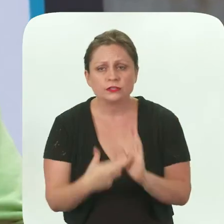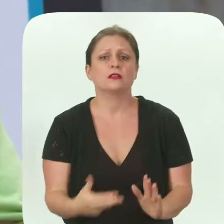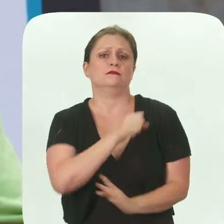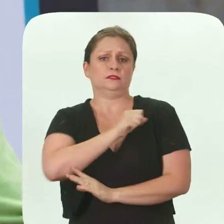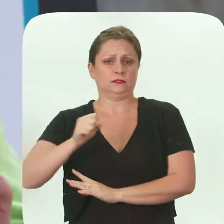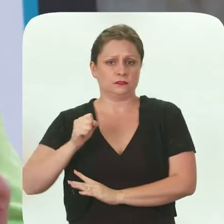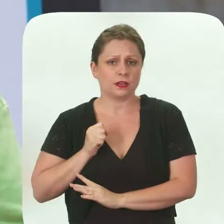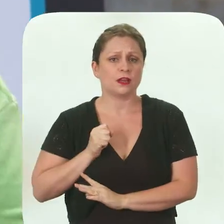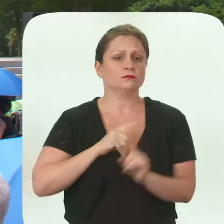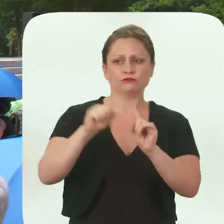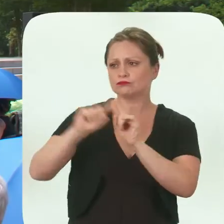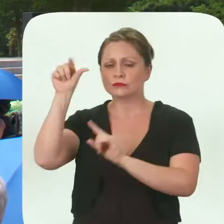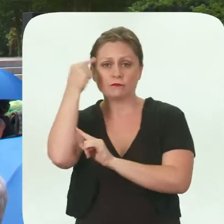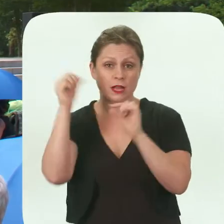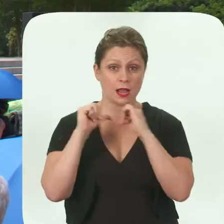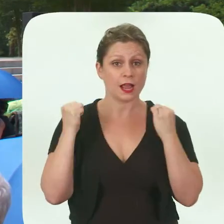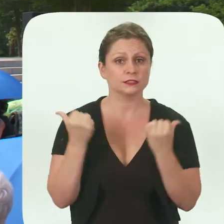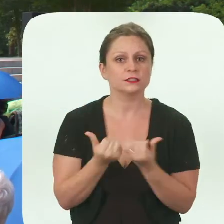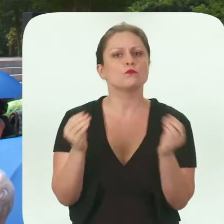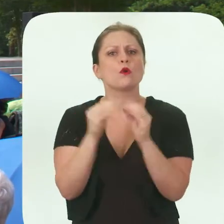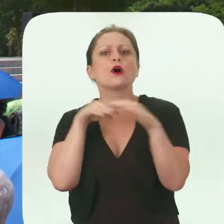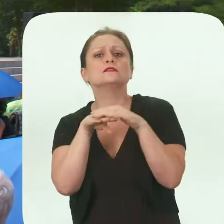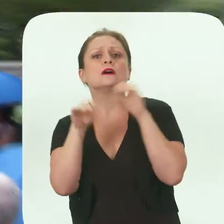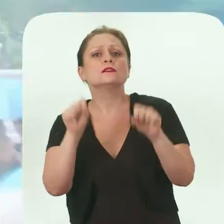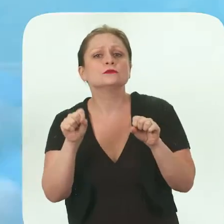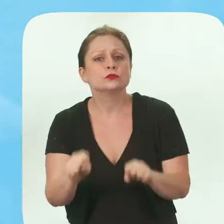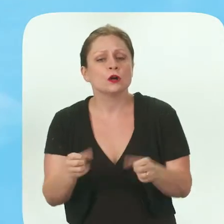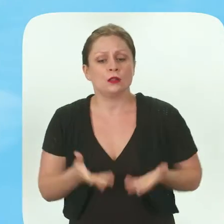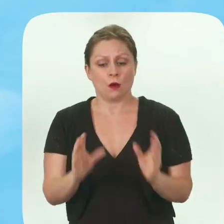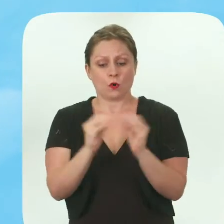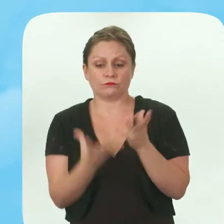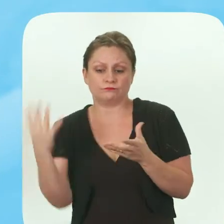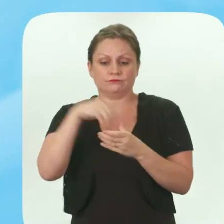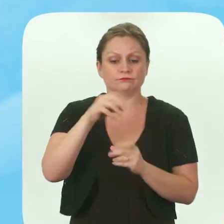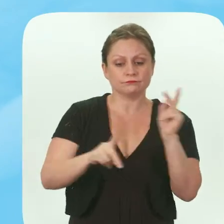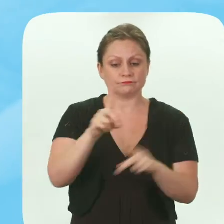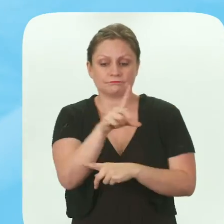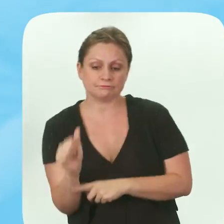of representatives, the state senate and other government agencies to be more accessible and allow more inclusion for people with disabilities.